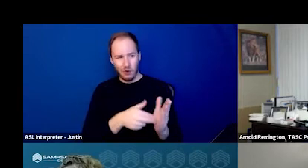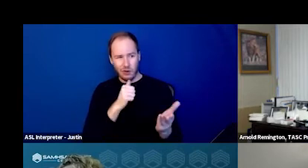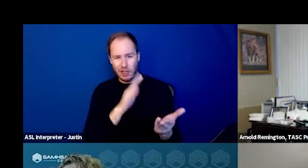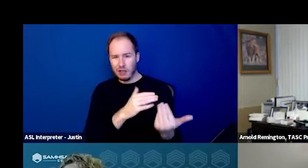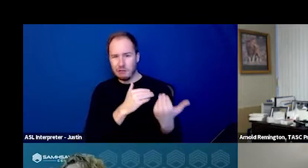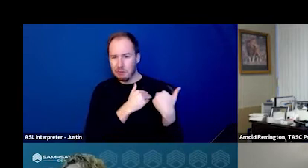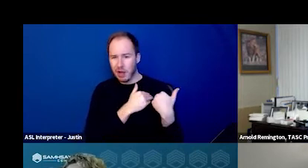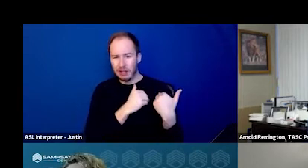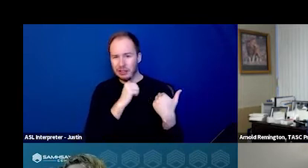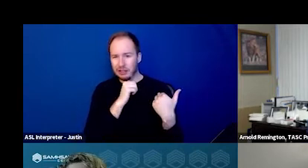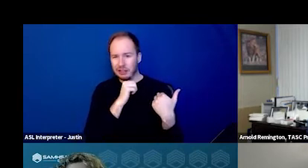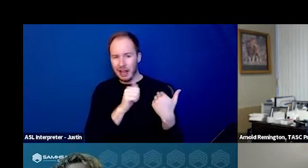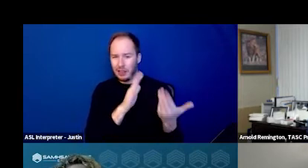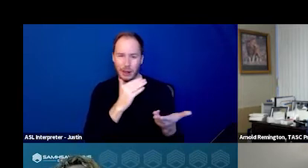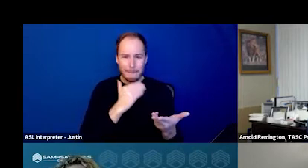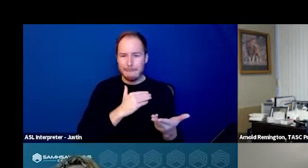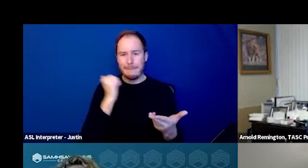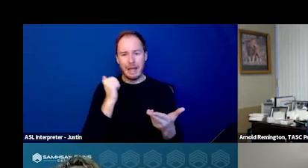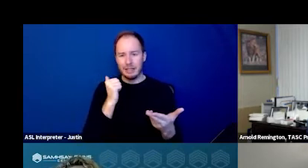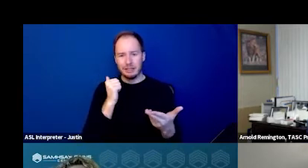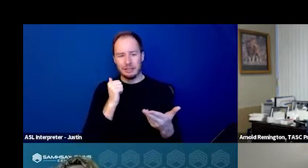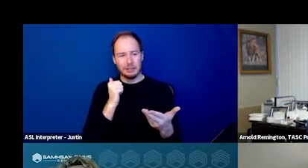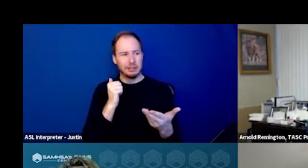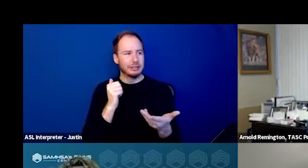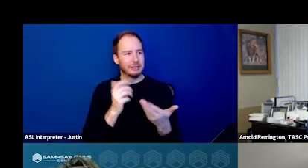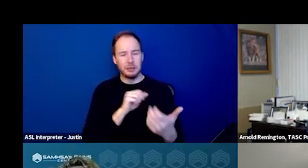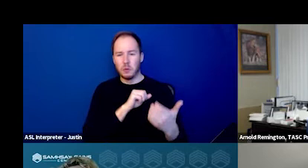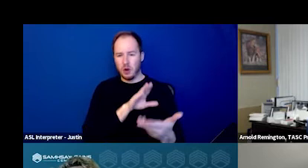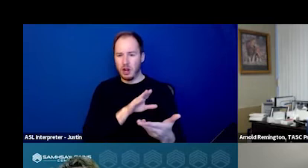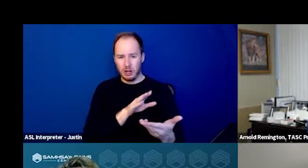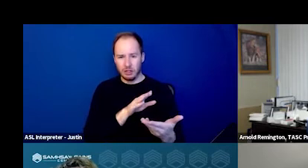and not their best skill set.